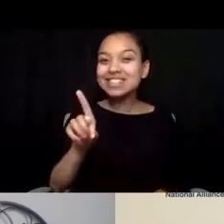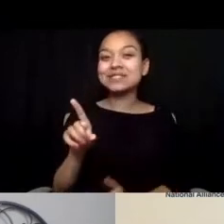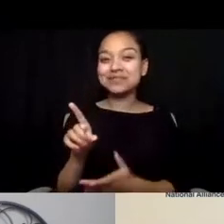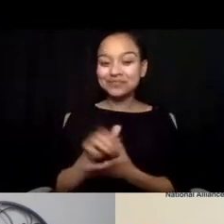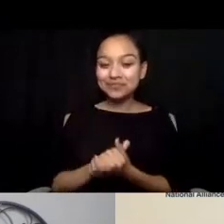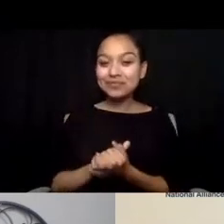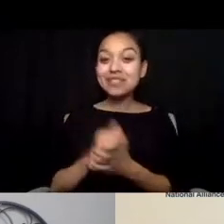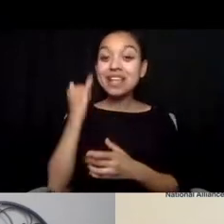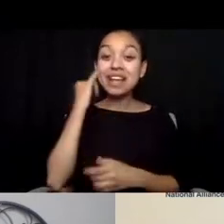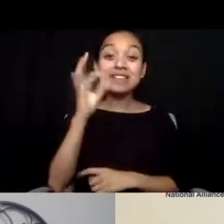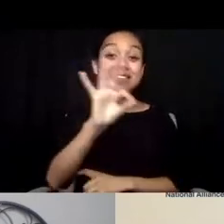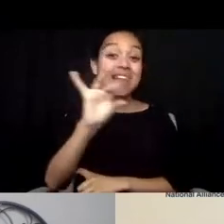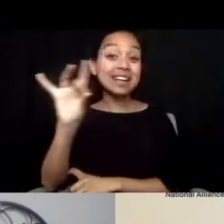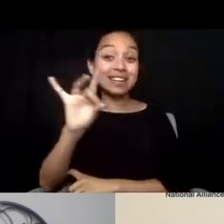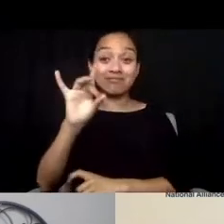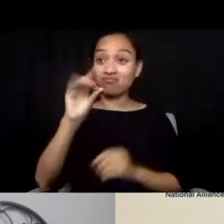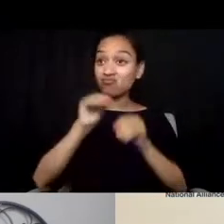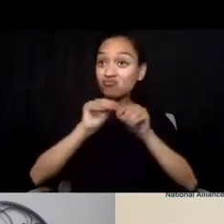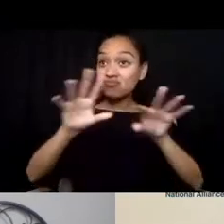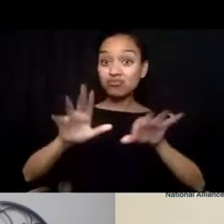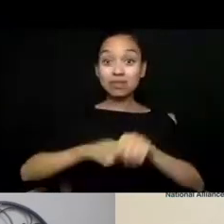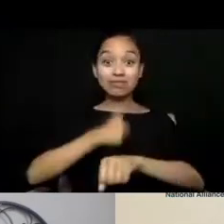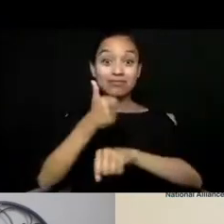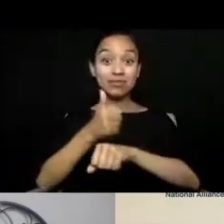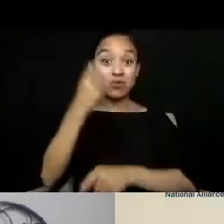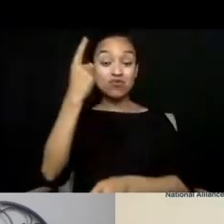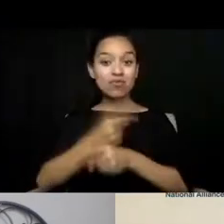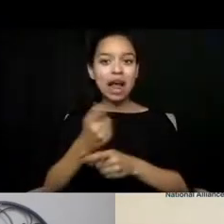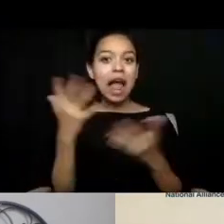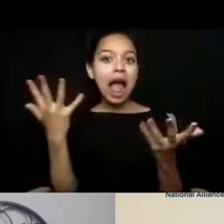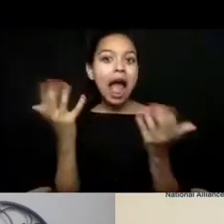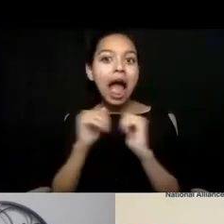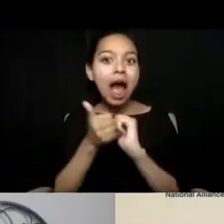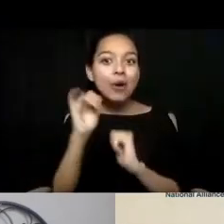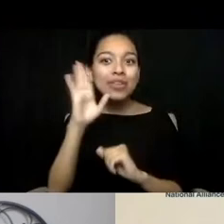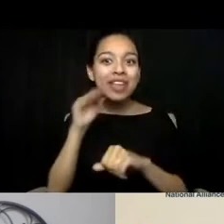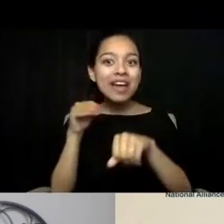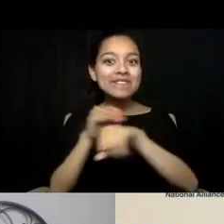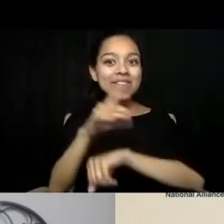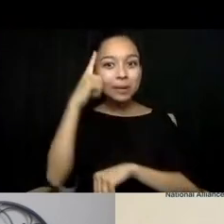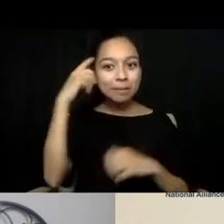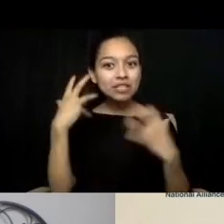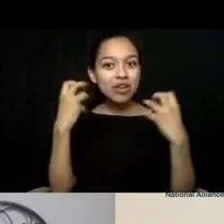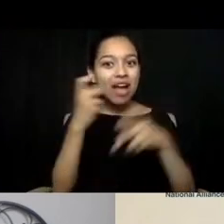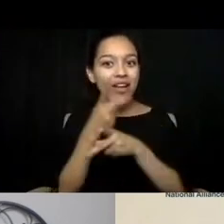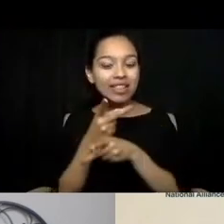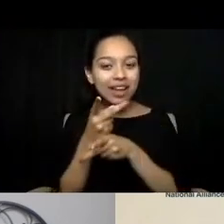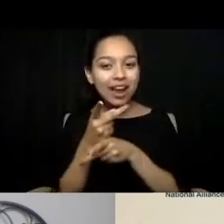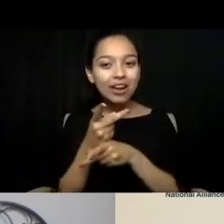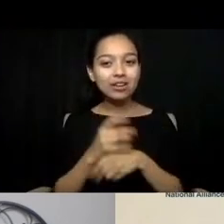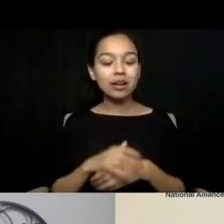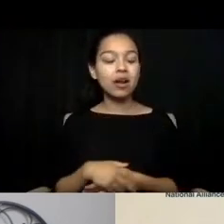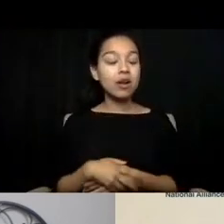What will happen if we get 988 right? Oh my gosh. You know, if we get it right, our jails will look different.